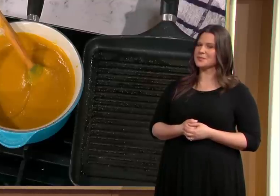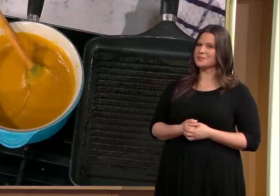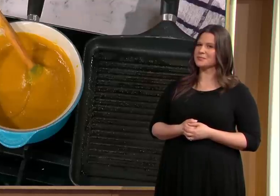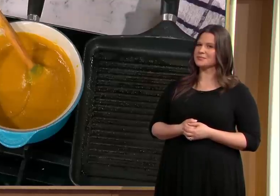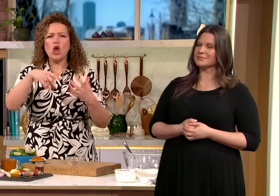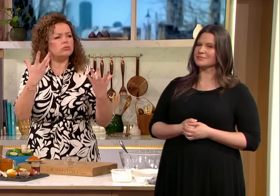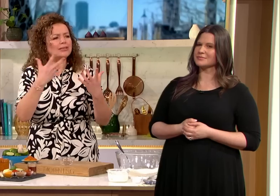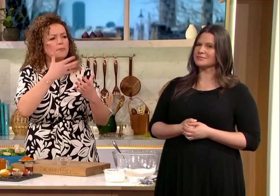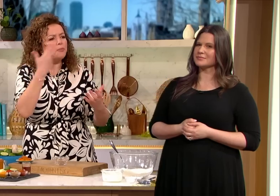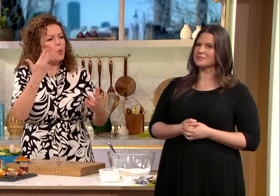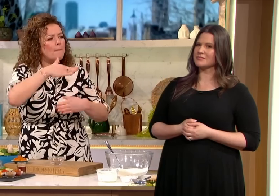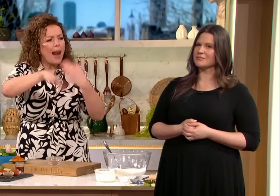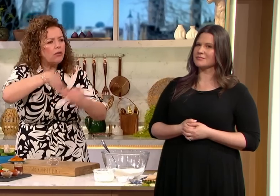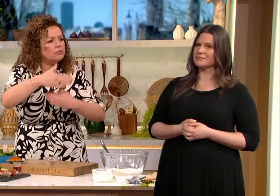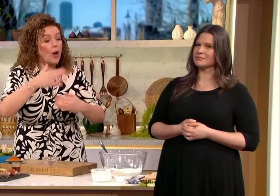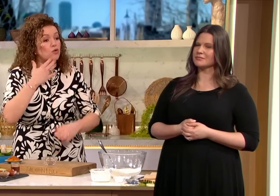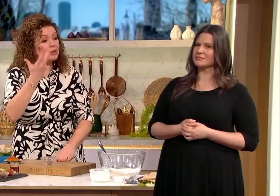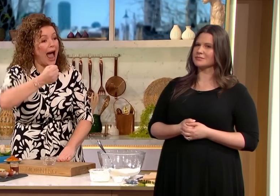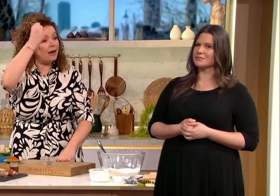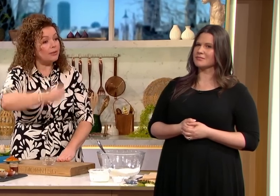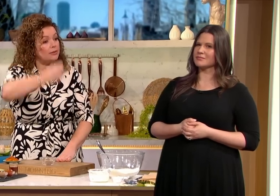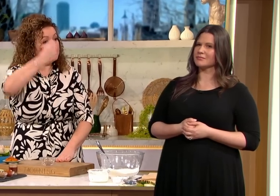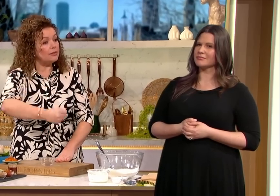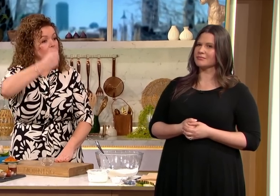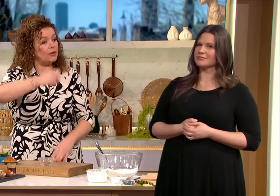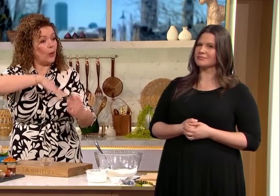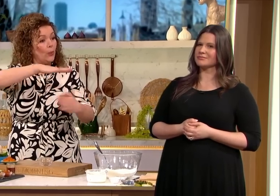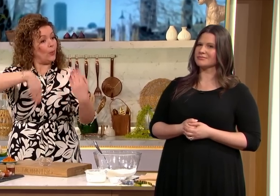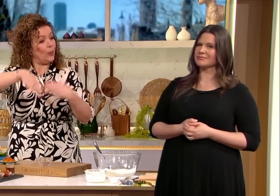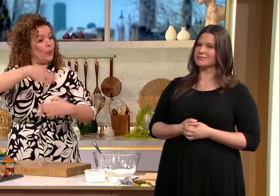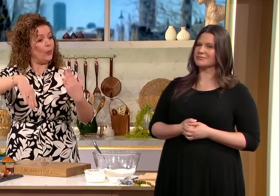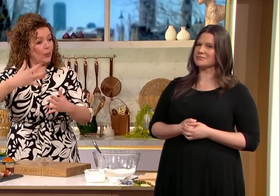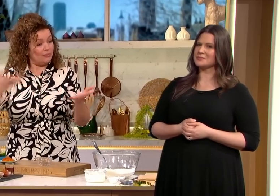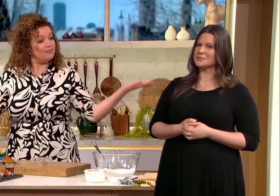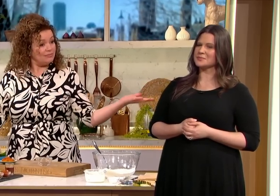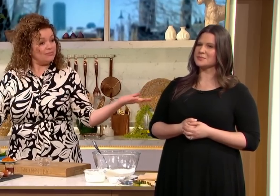and you can Blitz it you can puree it if you don't have a blender a food processor you can use a hand